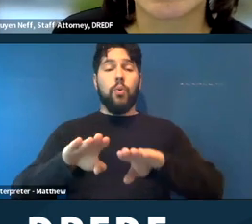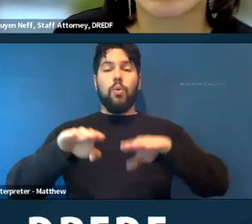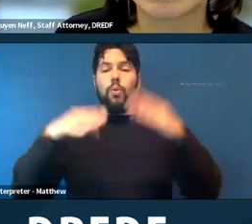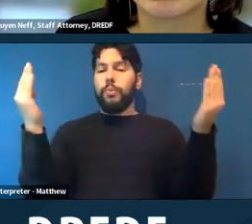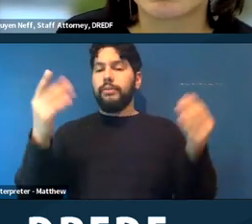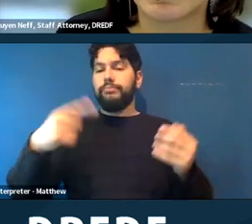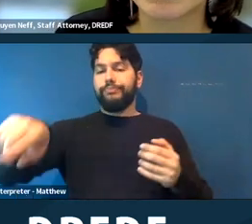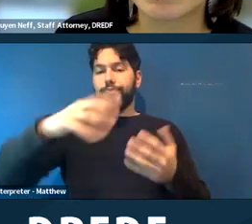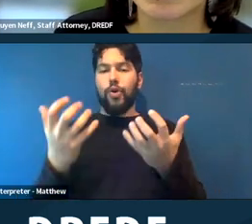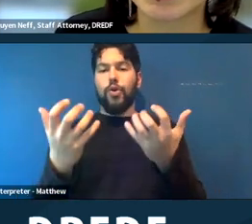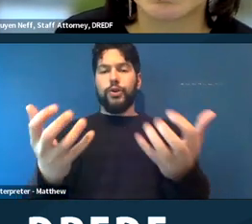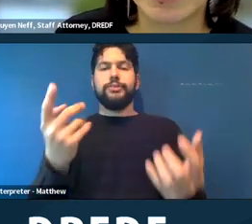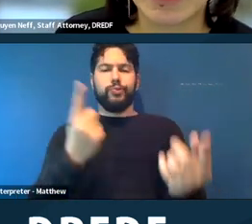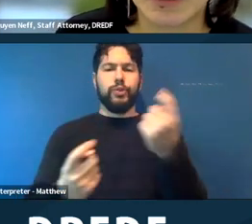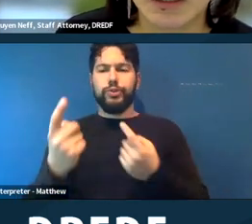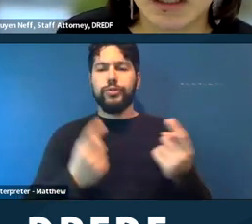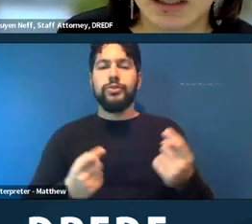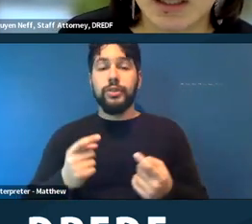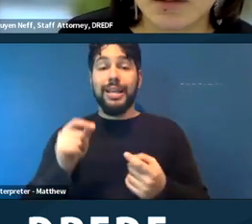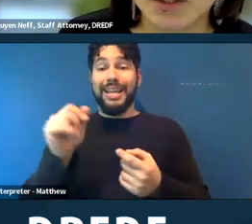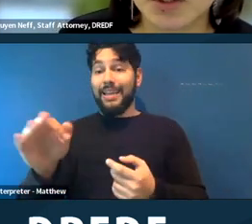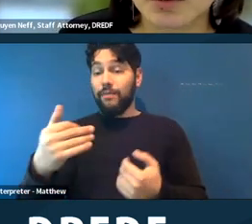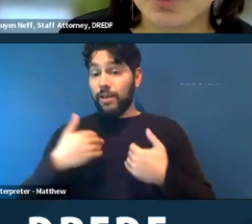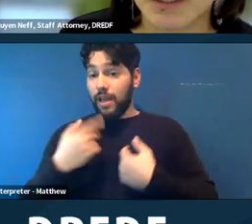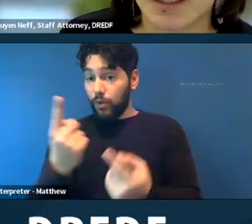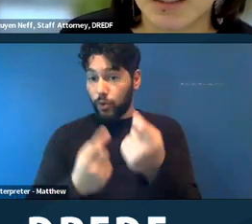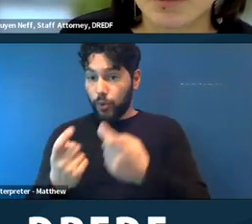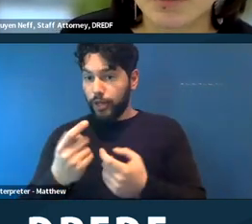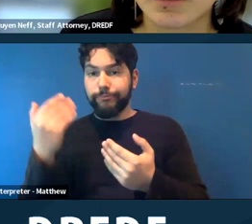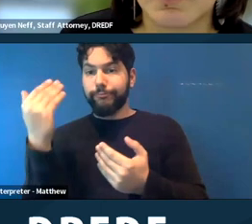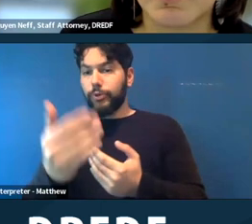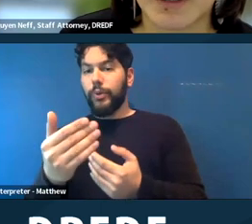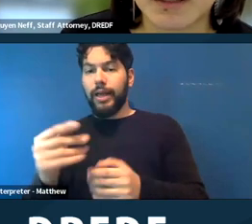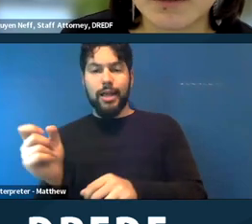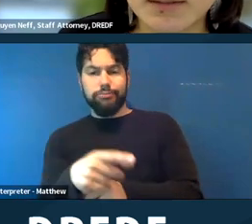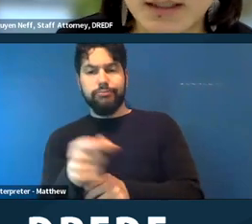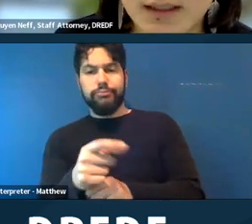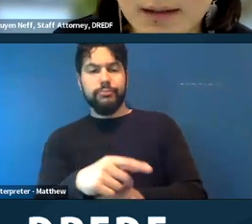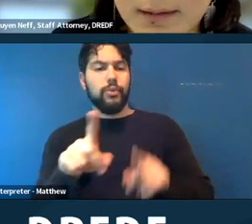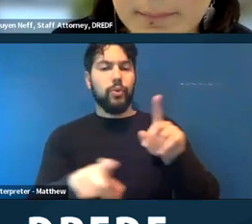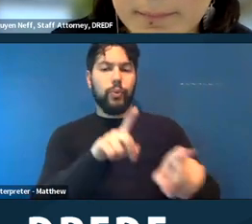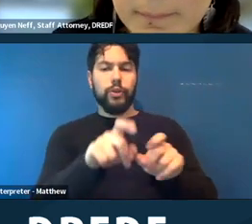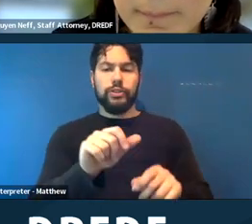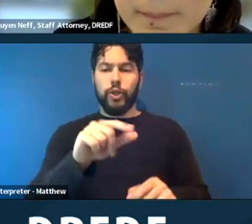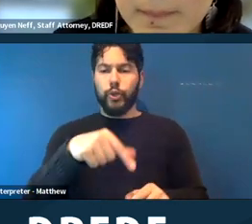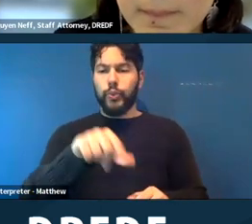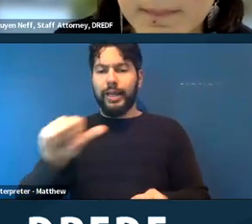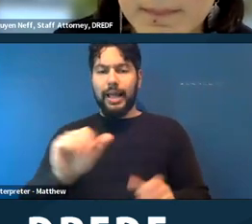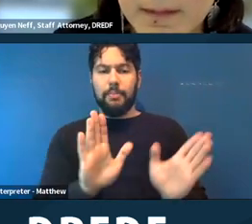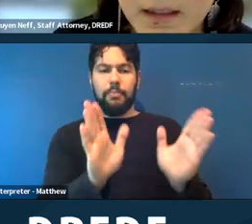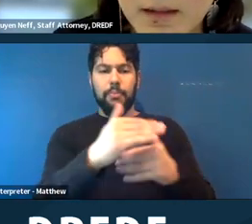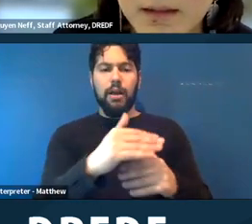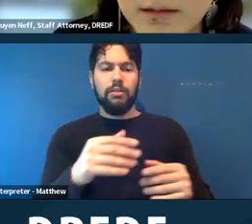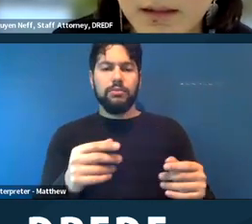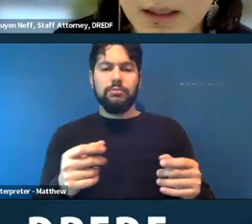And then if you have questions, you can just put it in the Q&A box. And then I